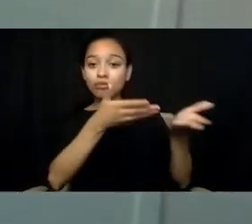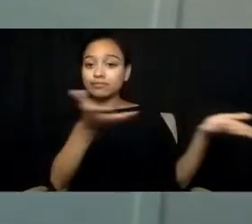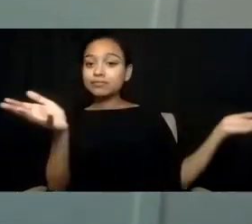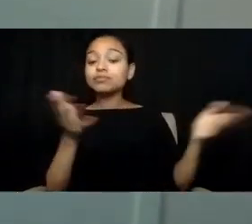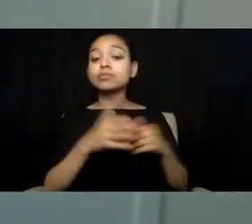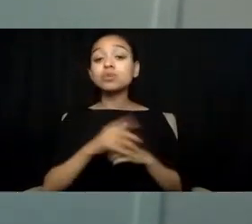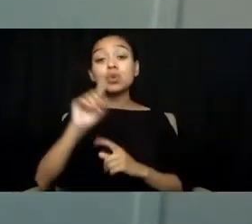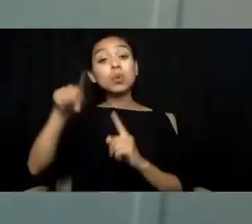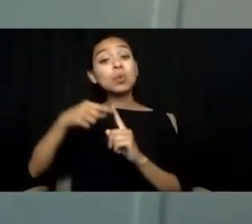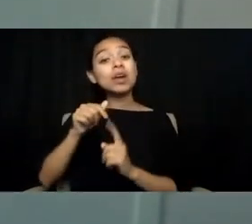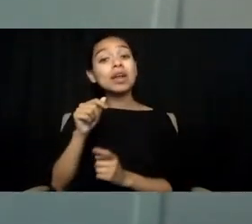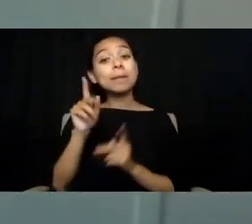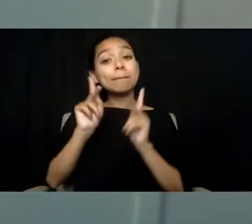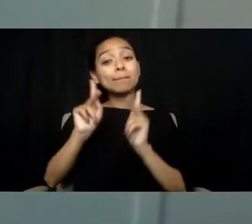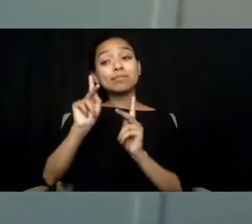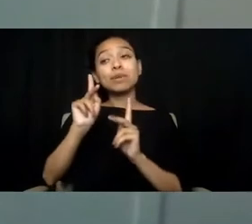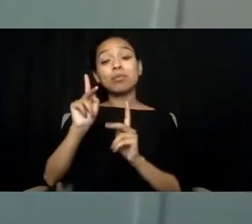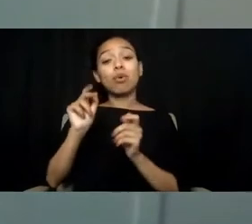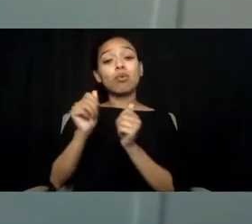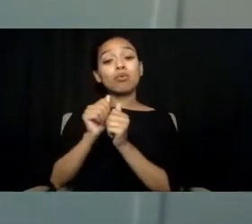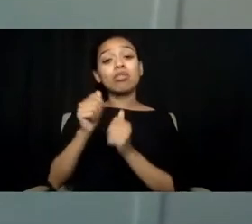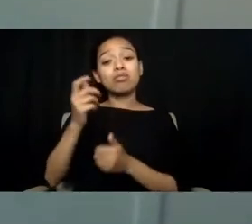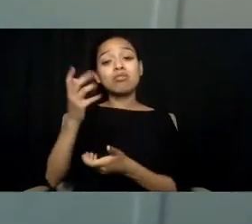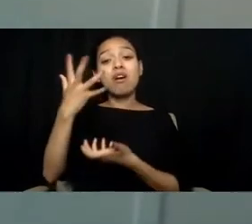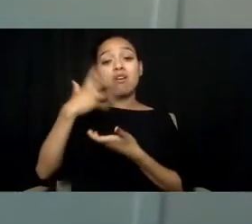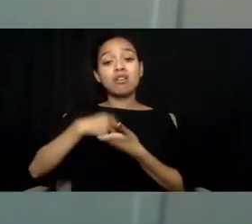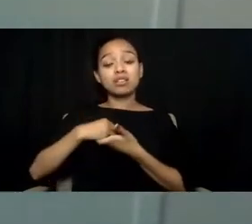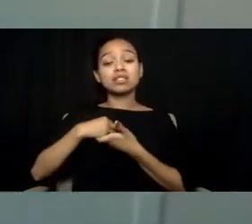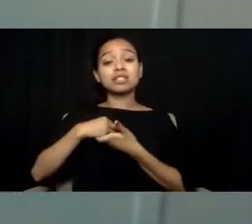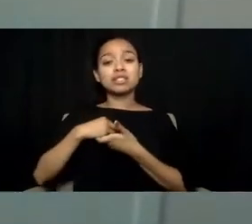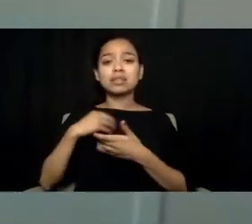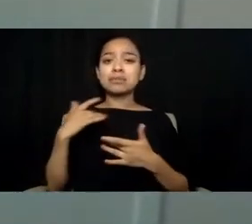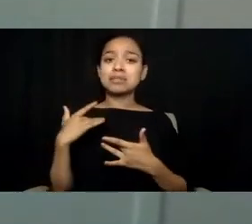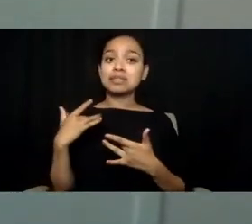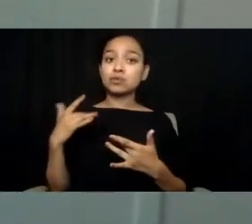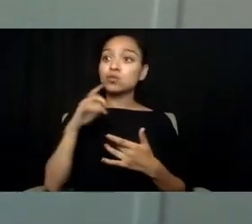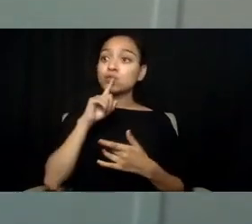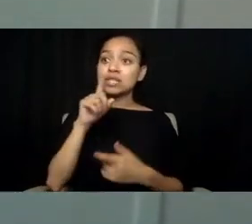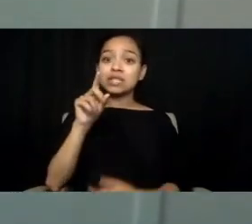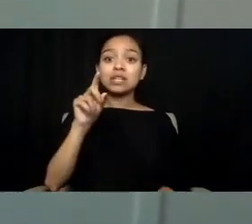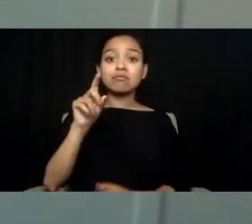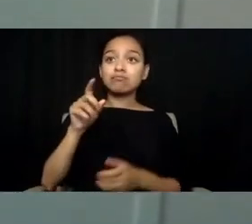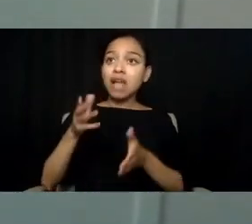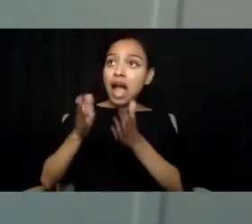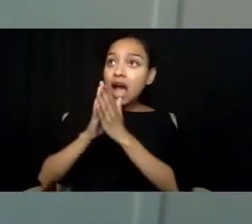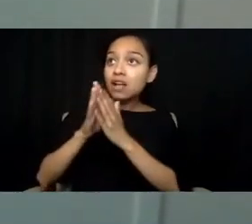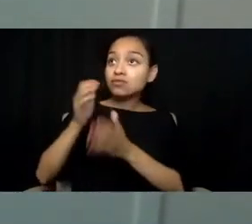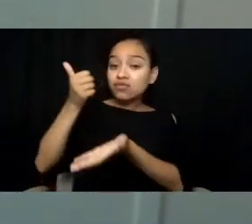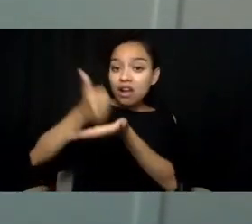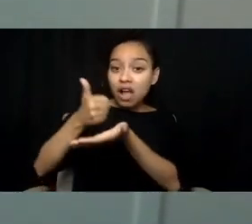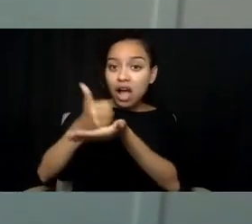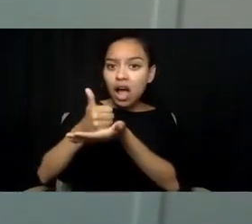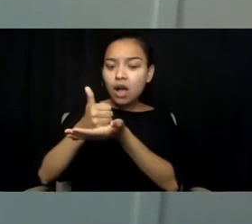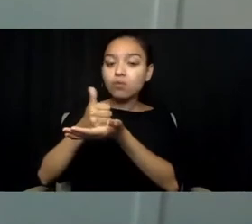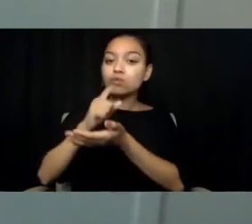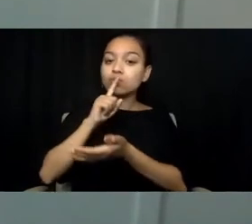most have shared being unintentionally harmed by the well-meaning professionals who are there to assist them.